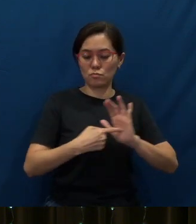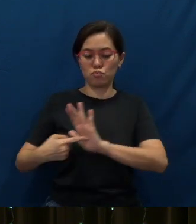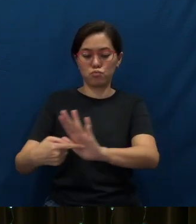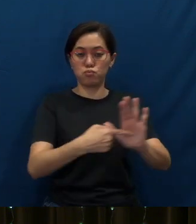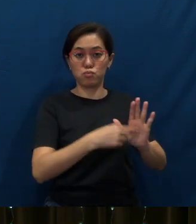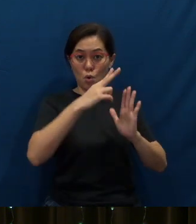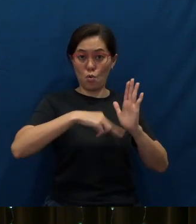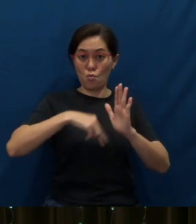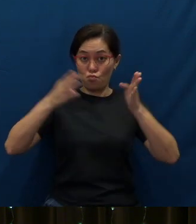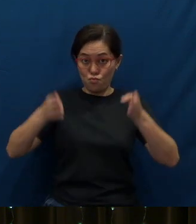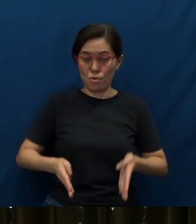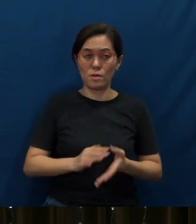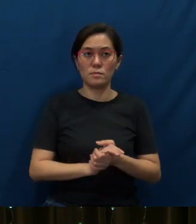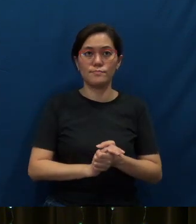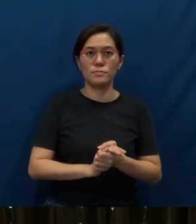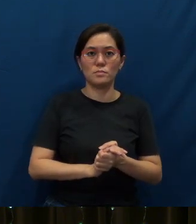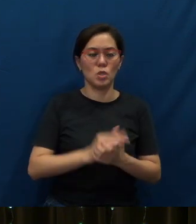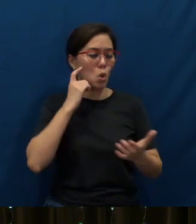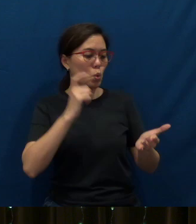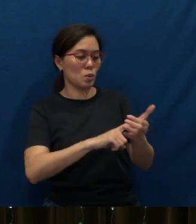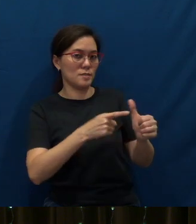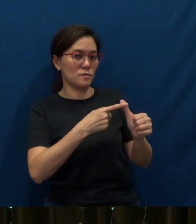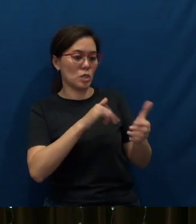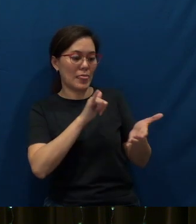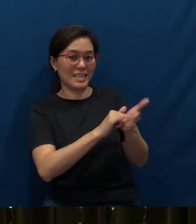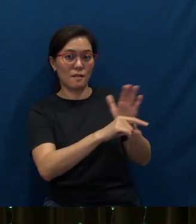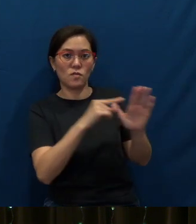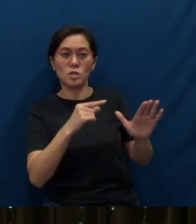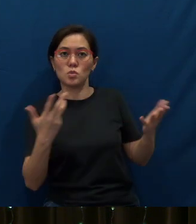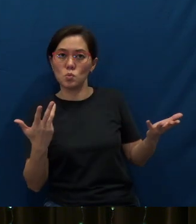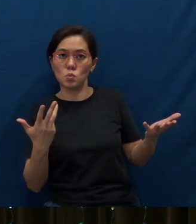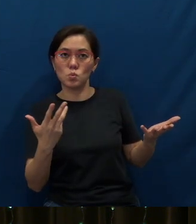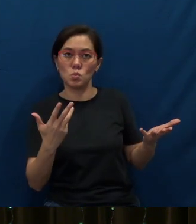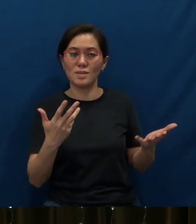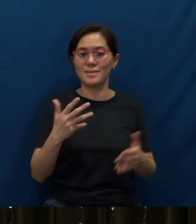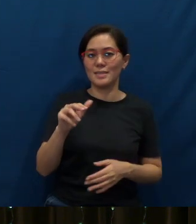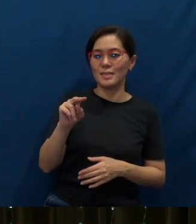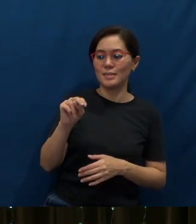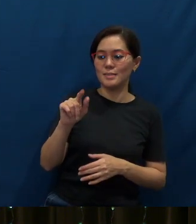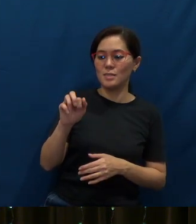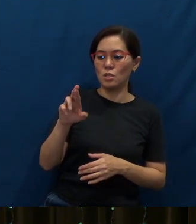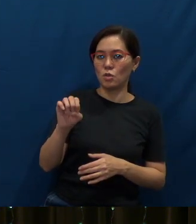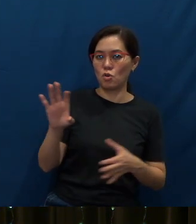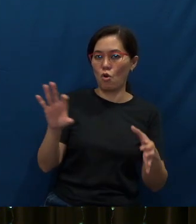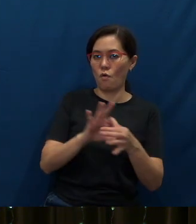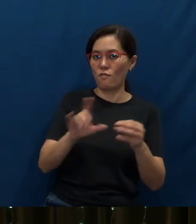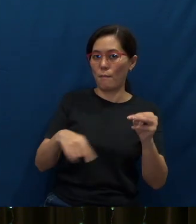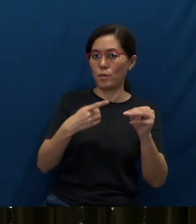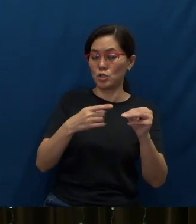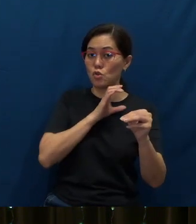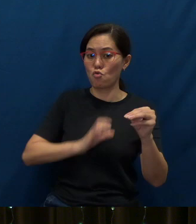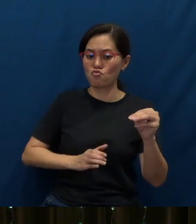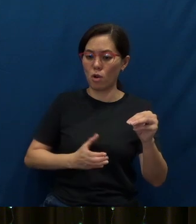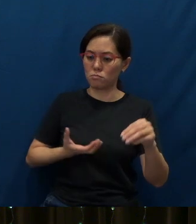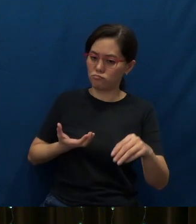So notice firstly, in this verse, the nature of the mission that Christ charged His disciples